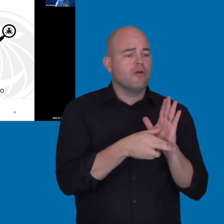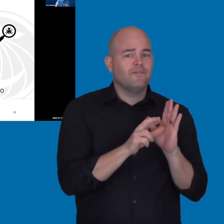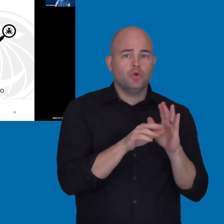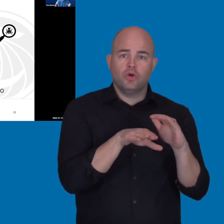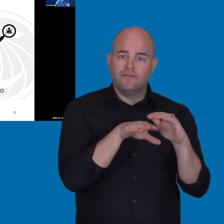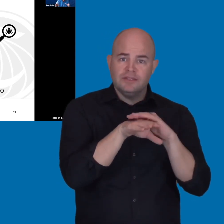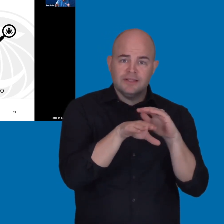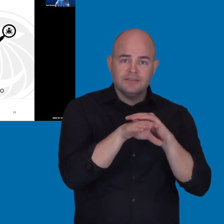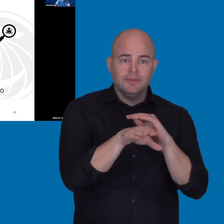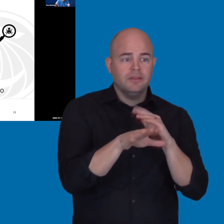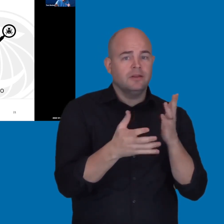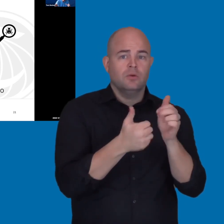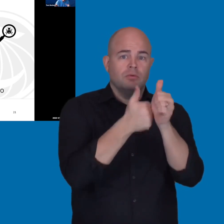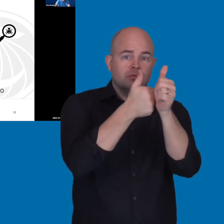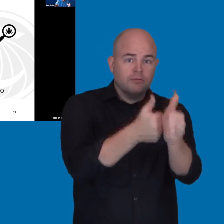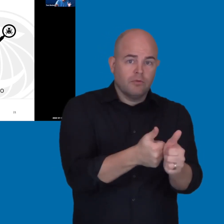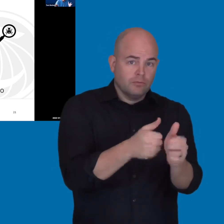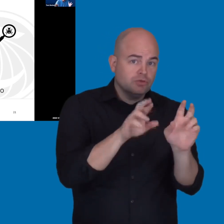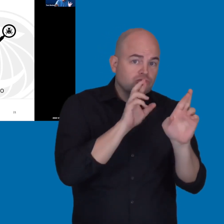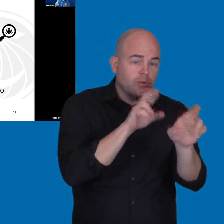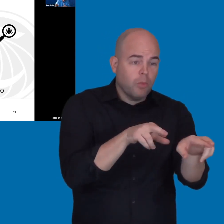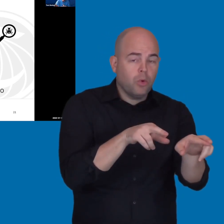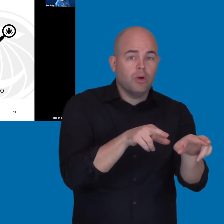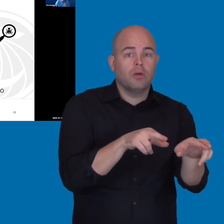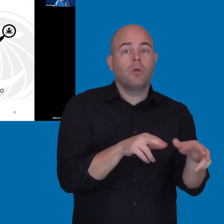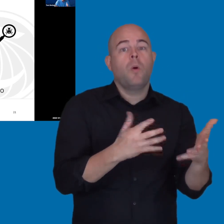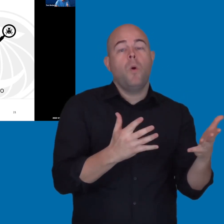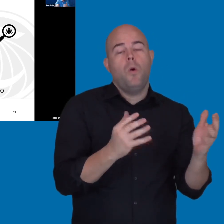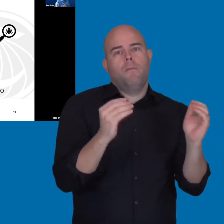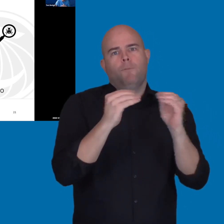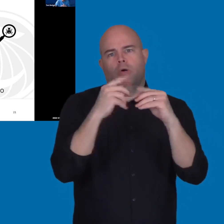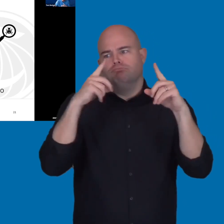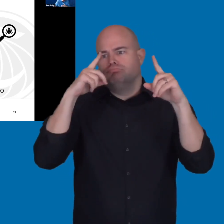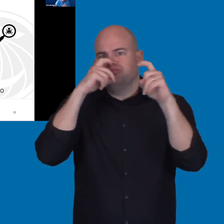or conformance report all the way up to requiring, say,